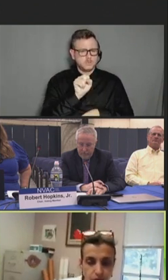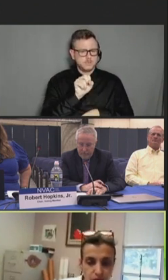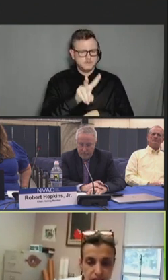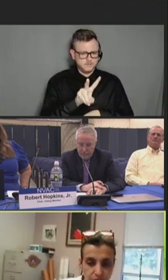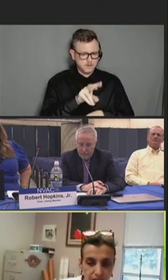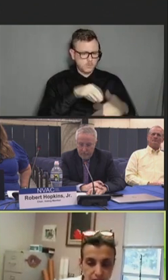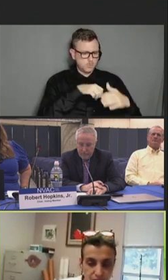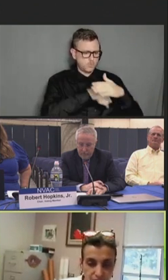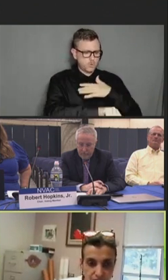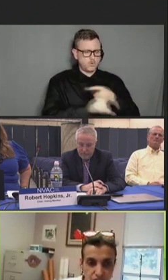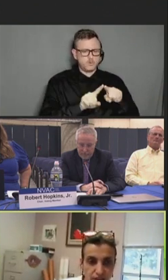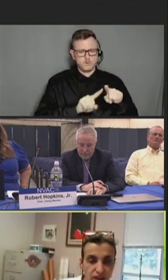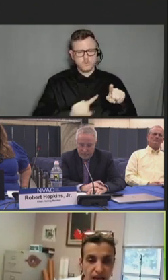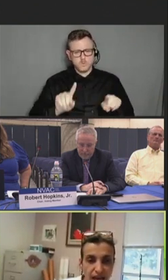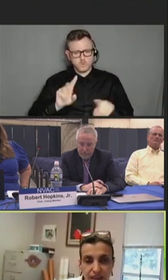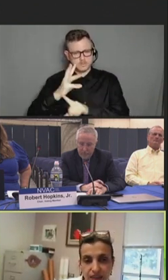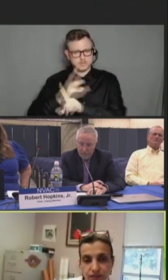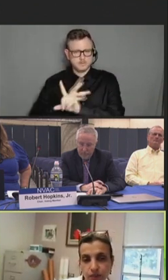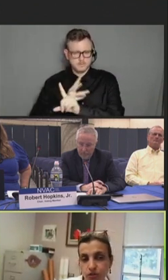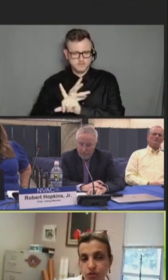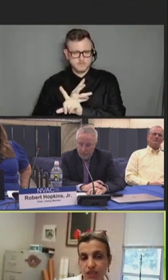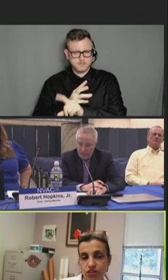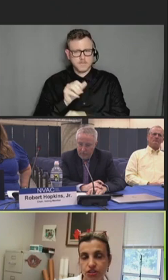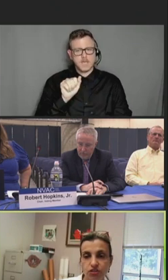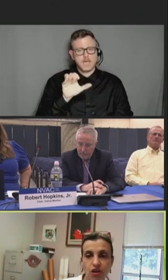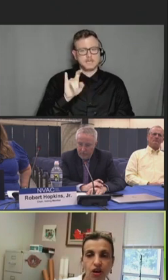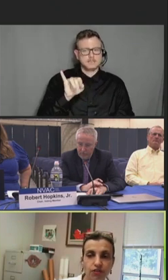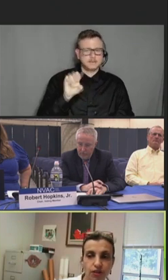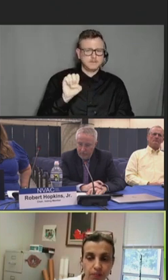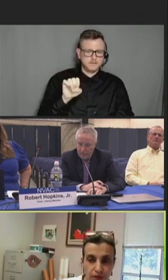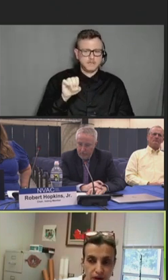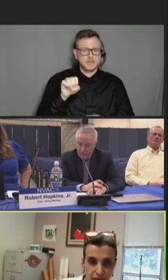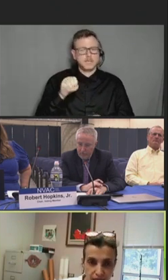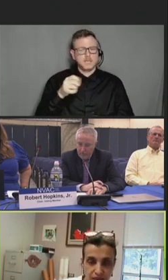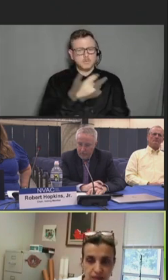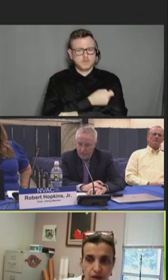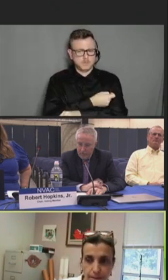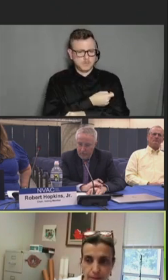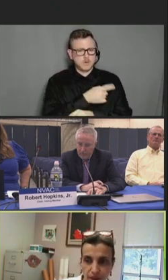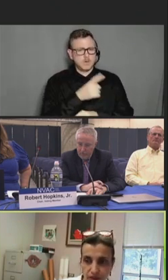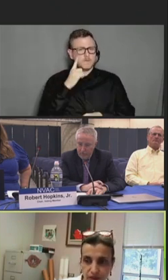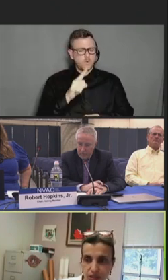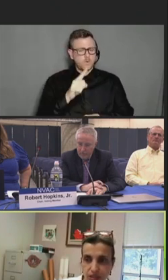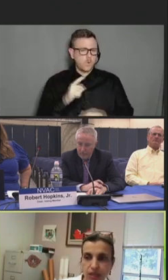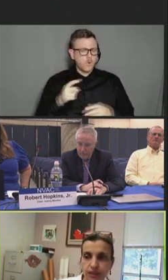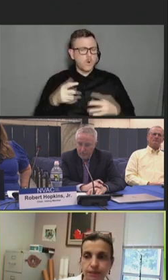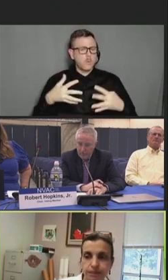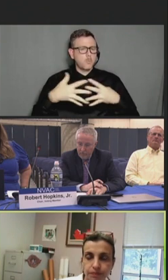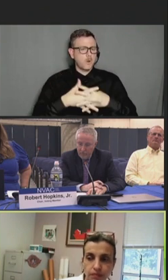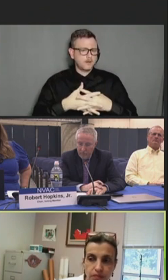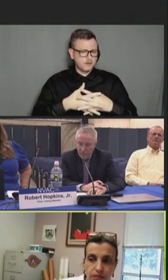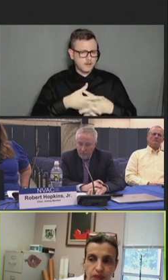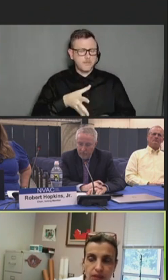6 months of age via active immunizations of the pregnant mothers.